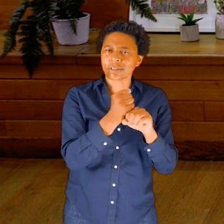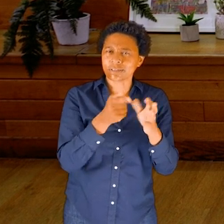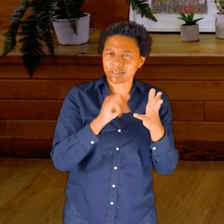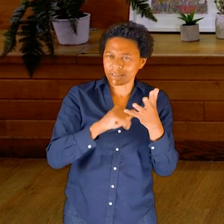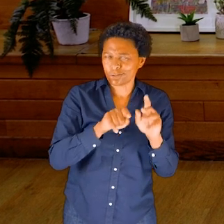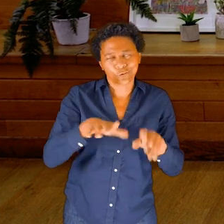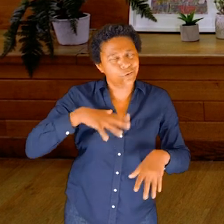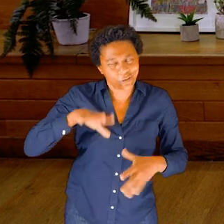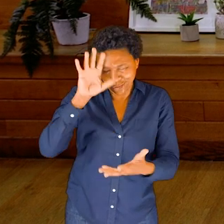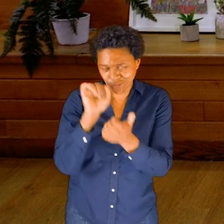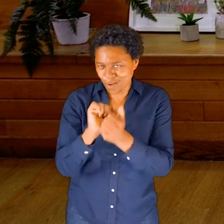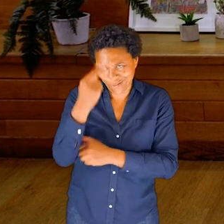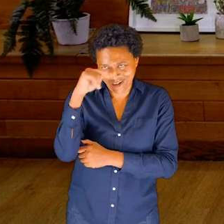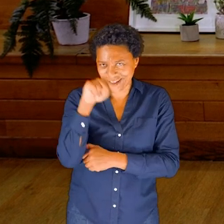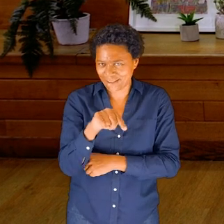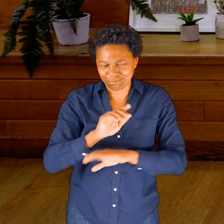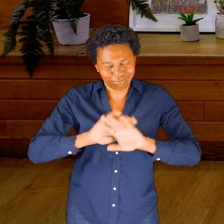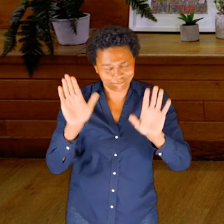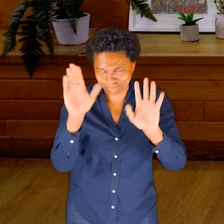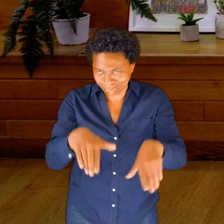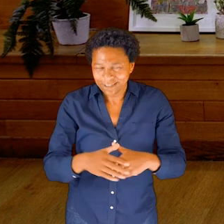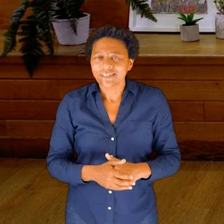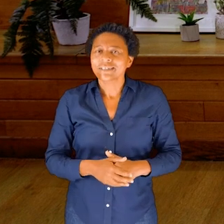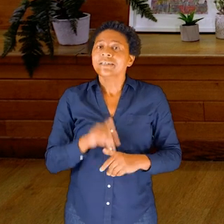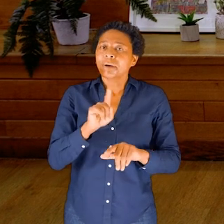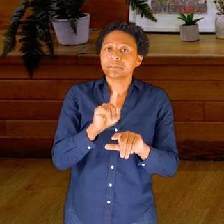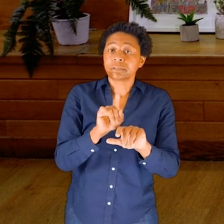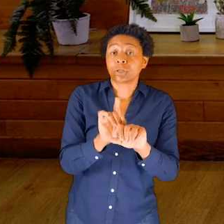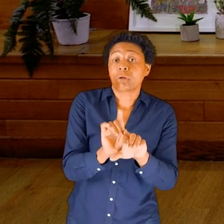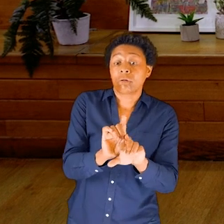So towards the back is the spine, and you might be able to have felt that with your